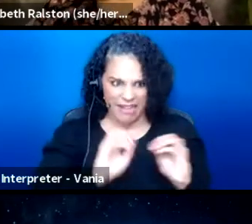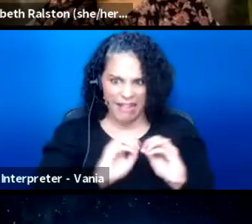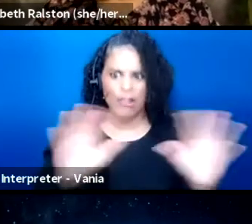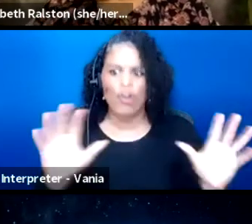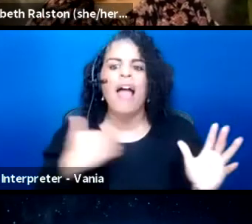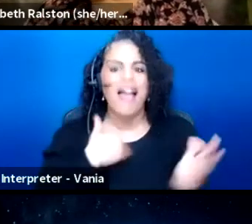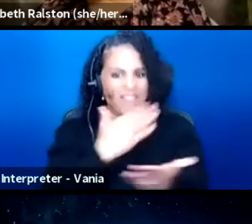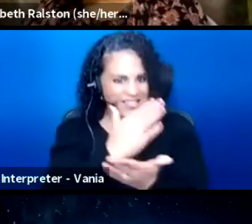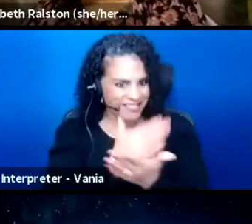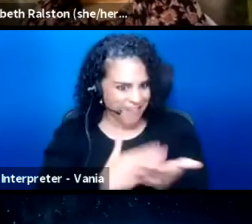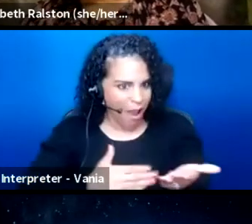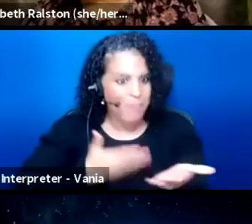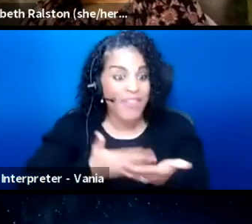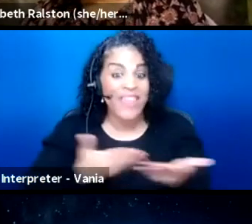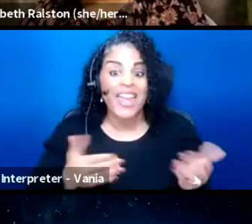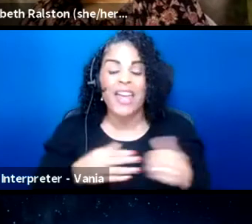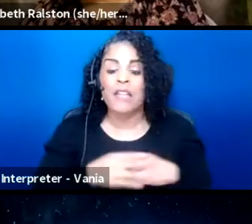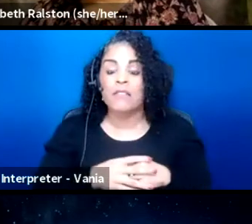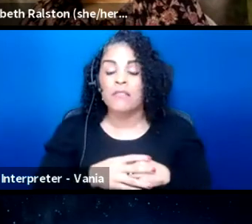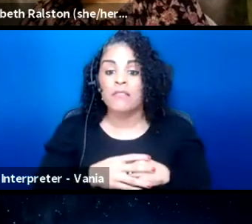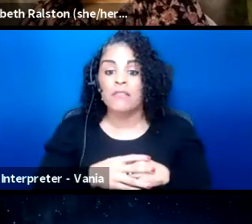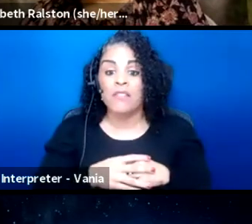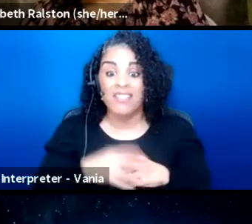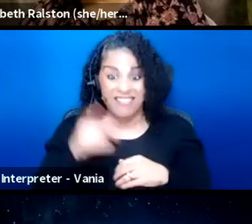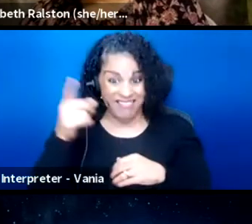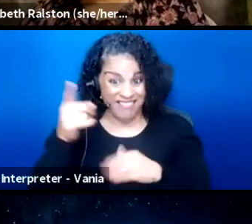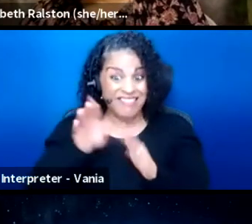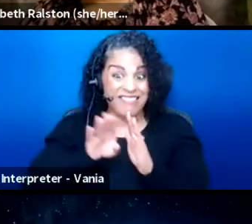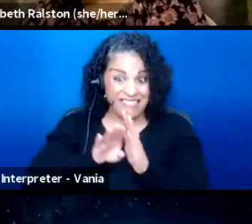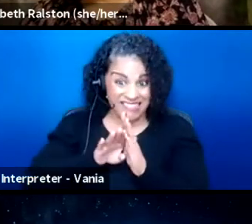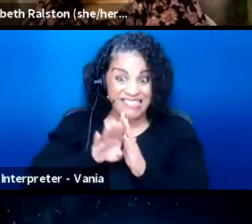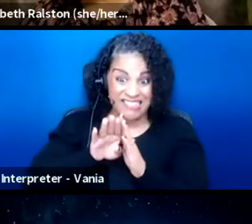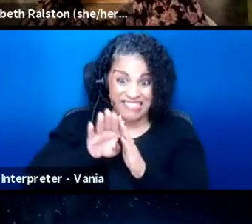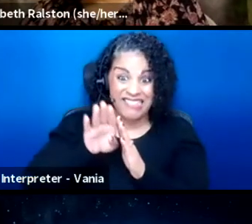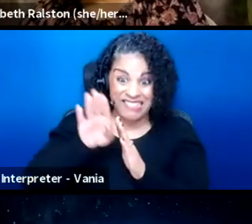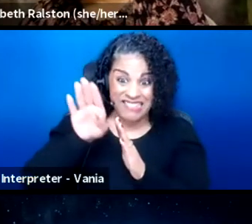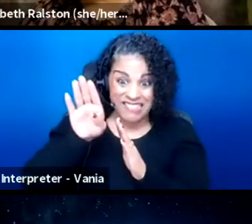while the rise of adaptation in technology